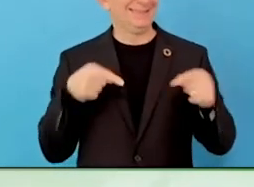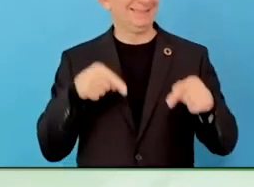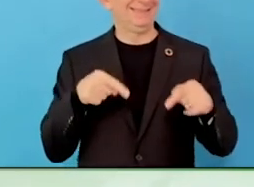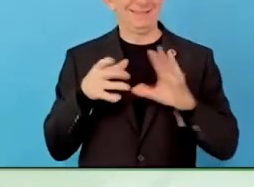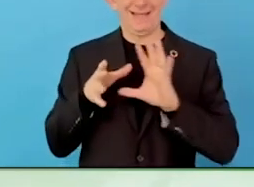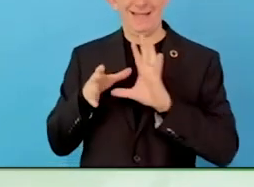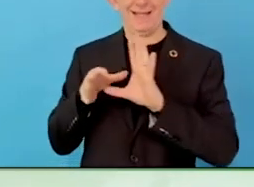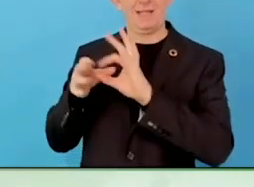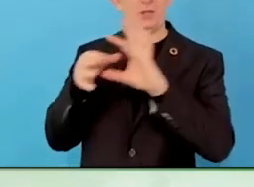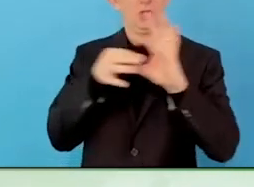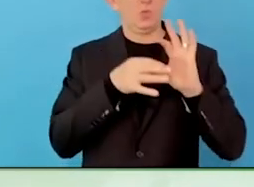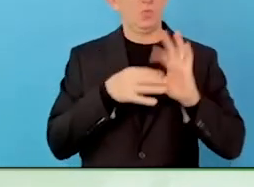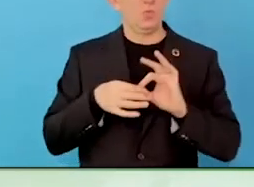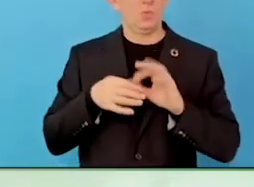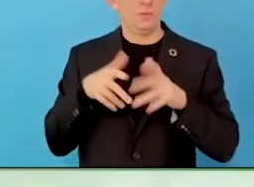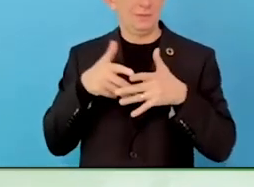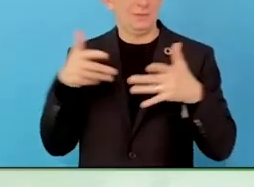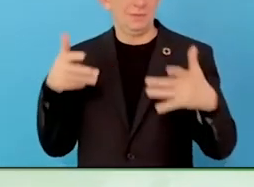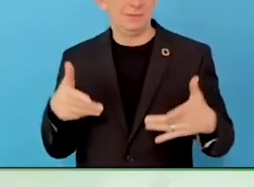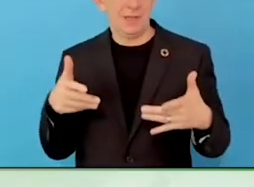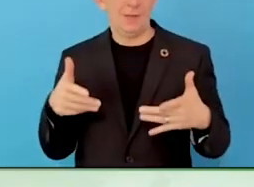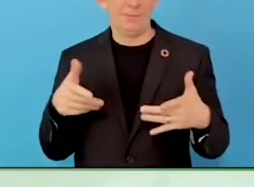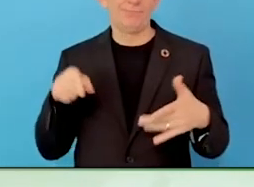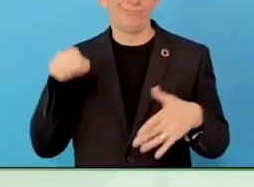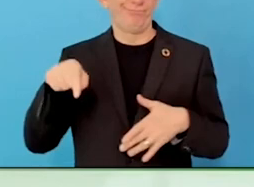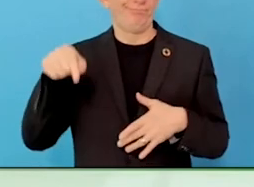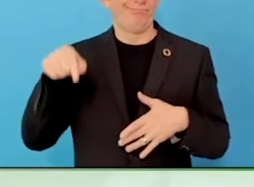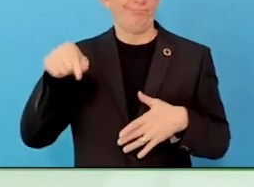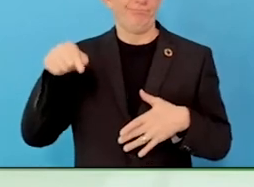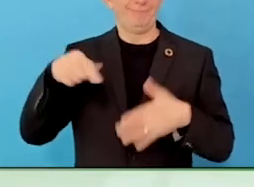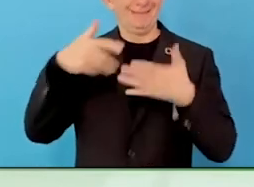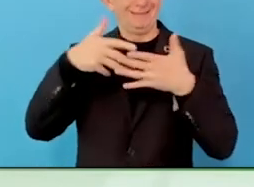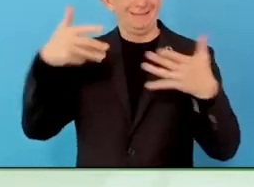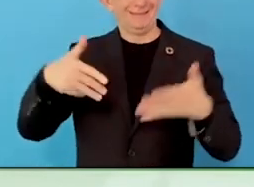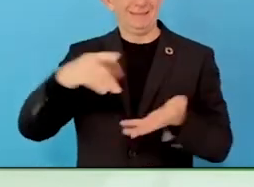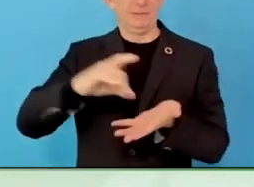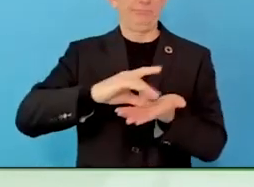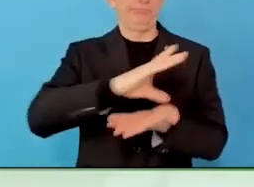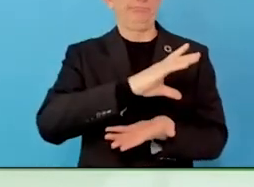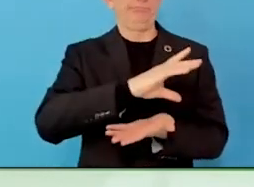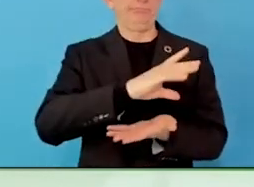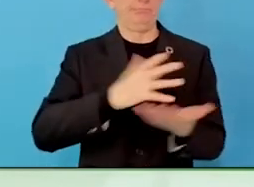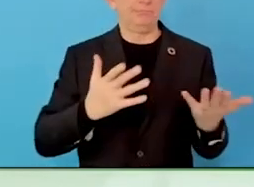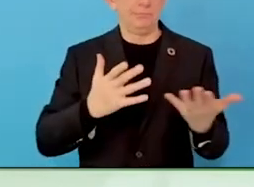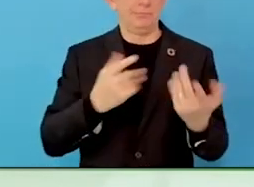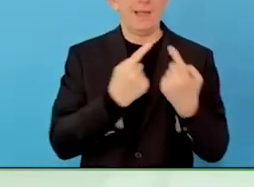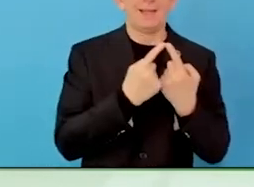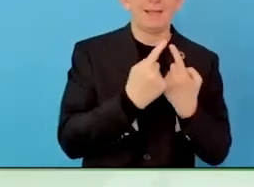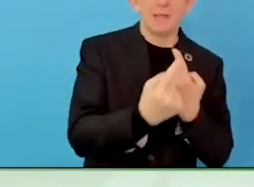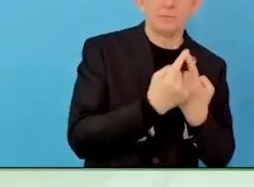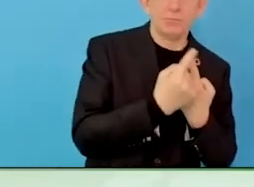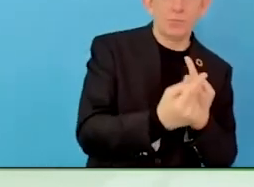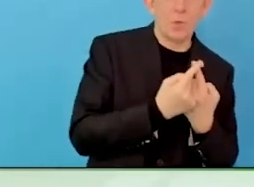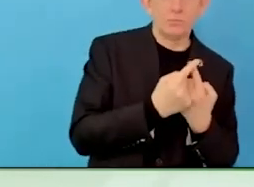So we started to run a pilot back in 2020 with 40 people with